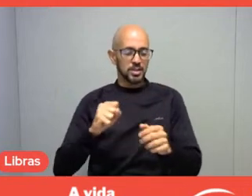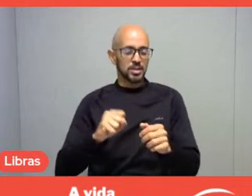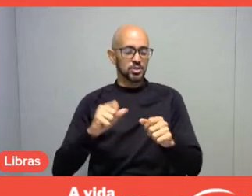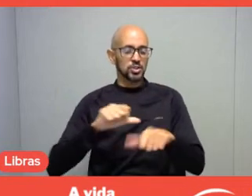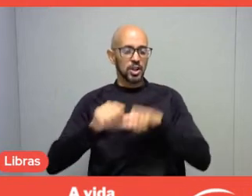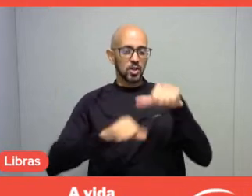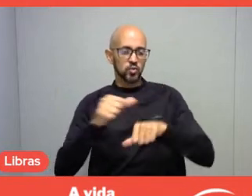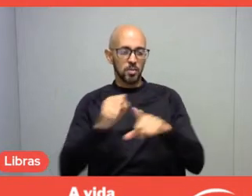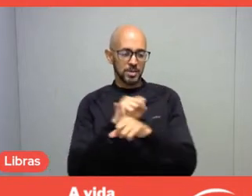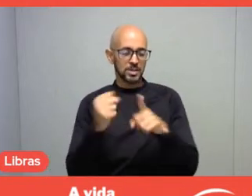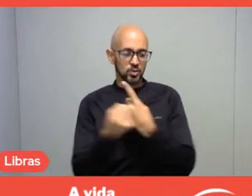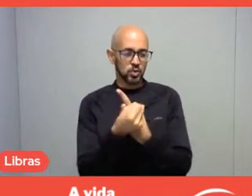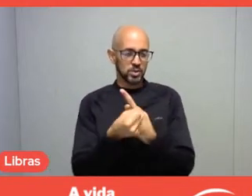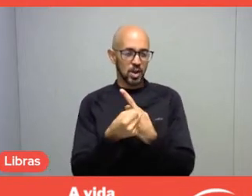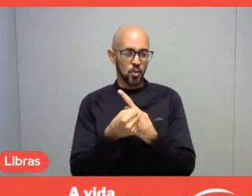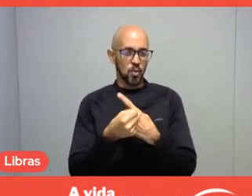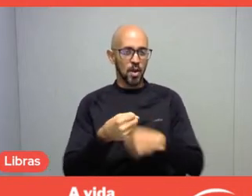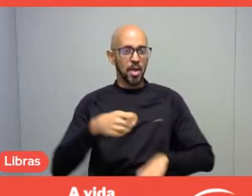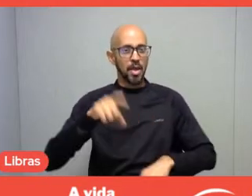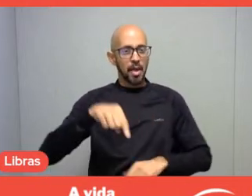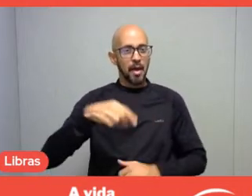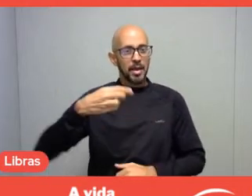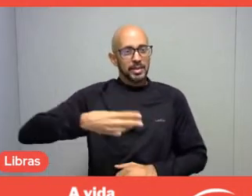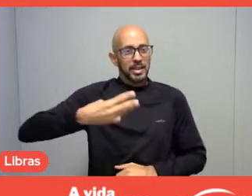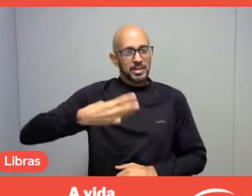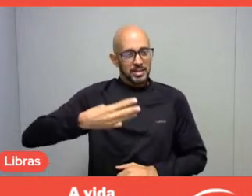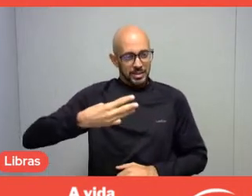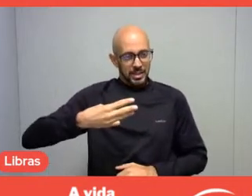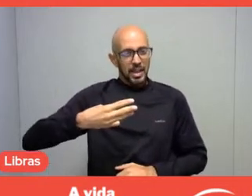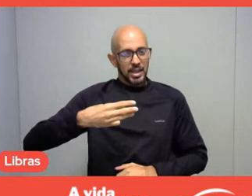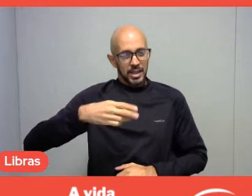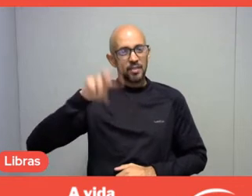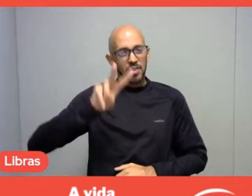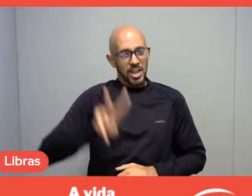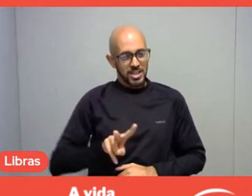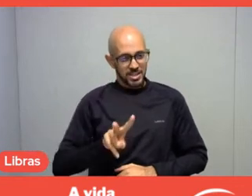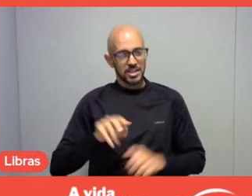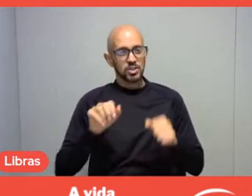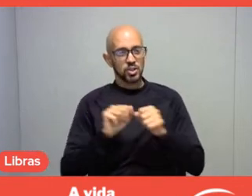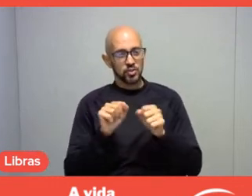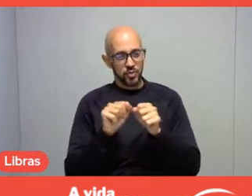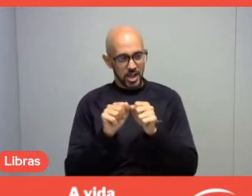This is the third edition, as Marcia highlighted in the introduction to this livestream.